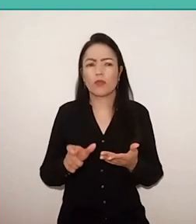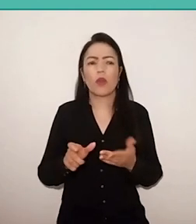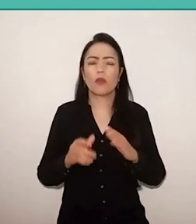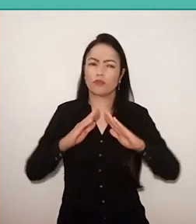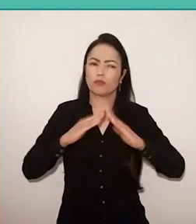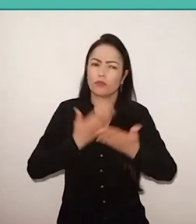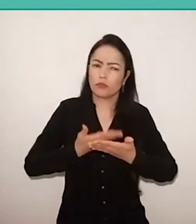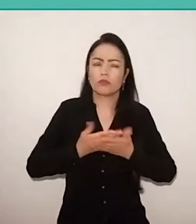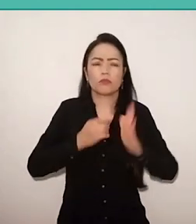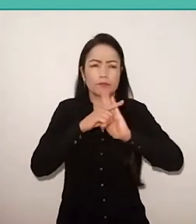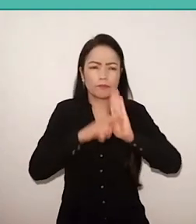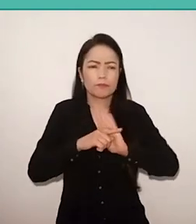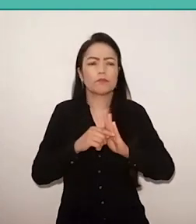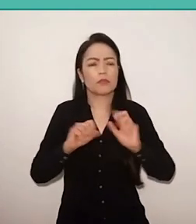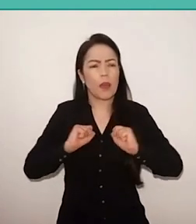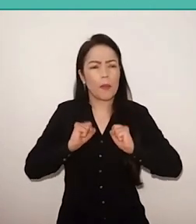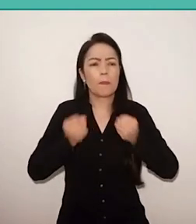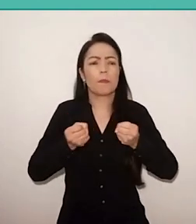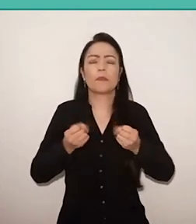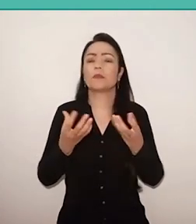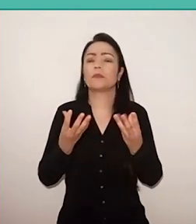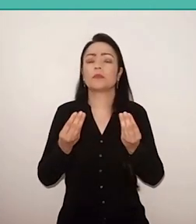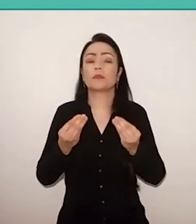mainly to self-worth of your social condition